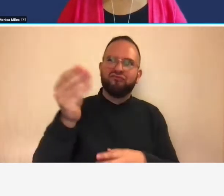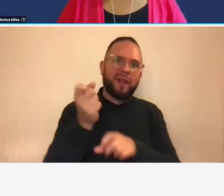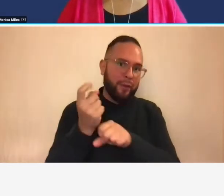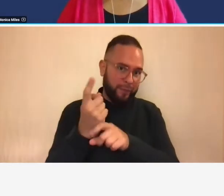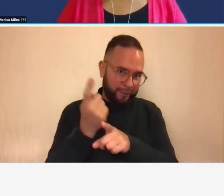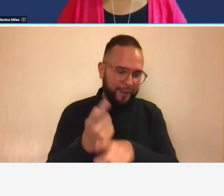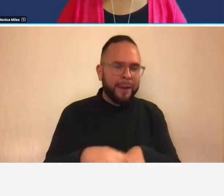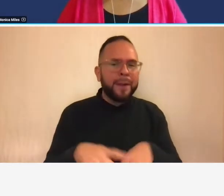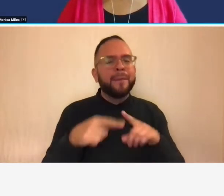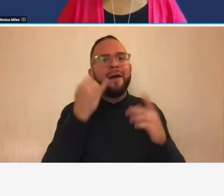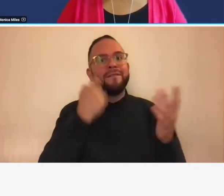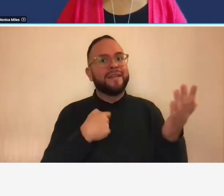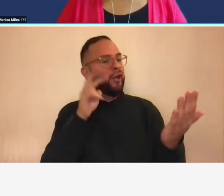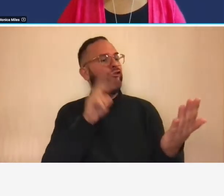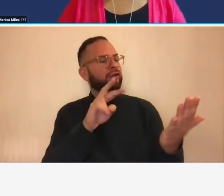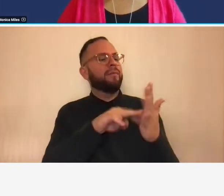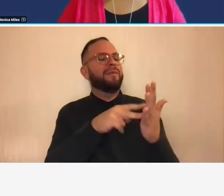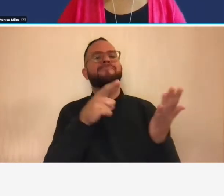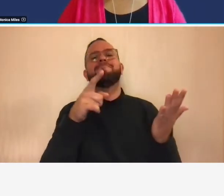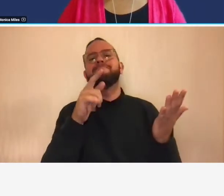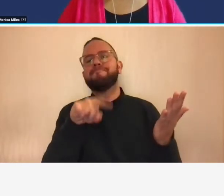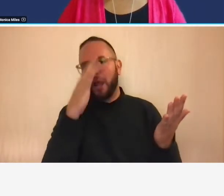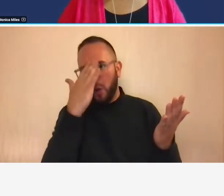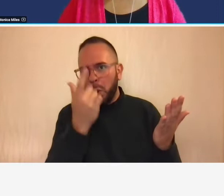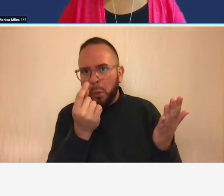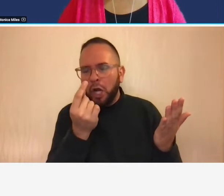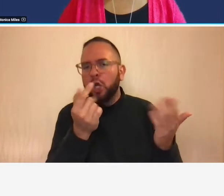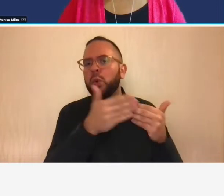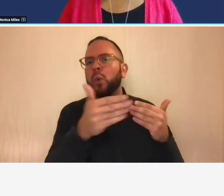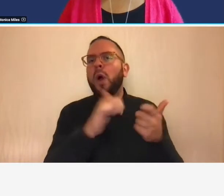for preparing those those statements are so it puts everybody kind of on the same